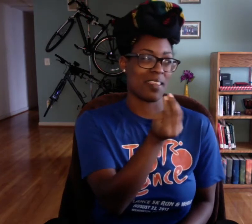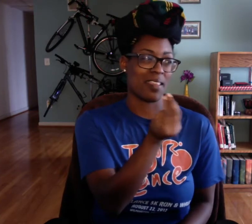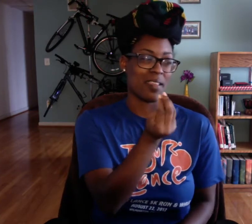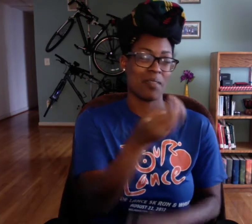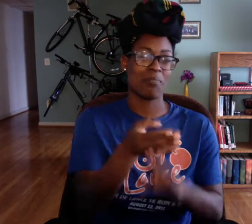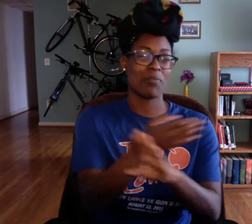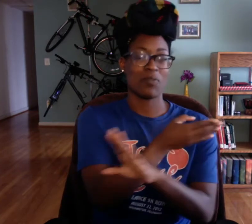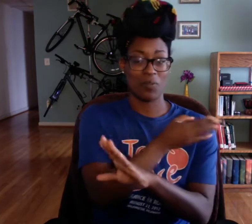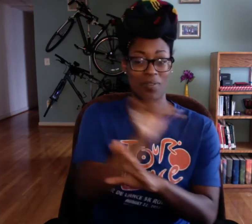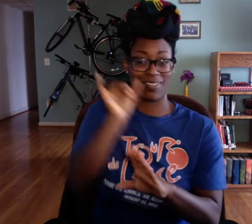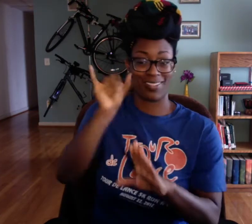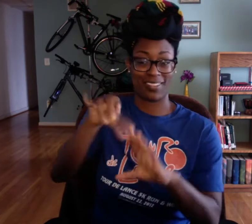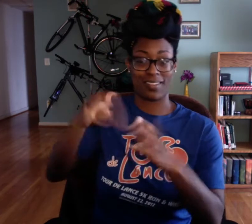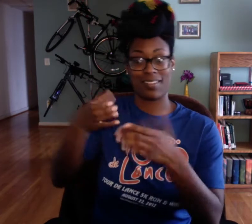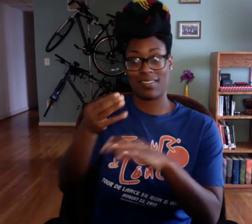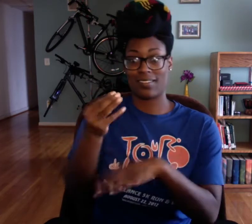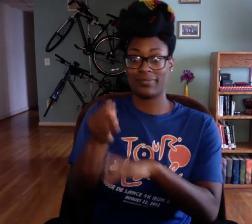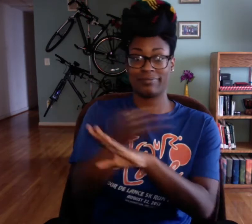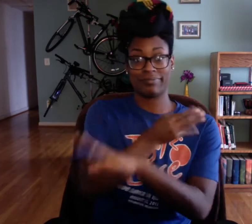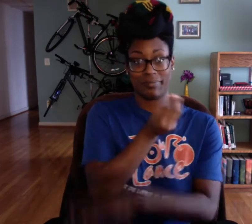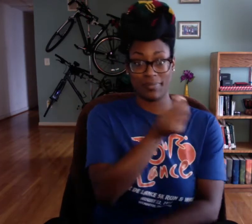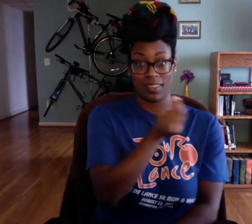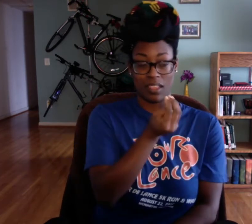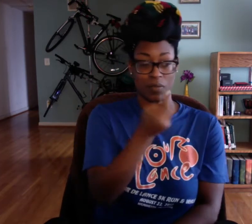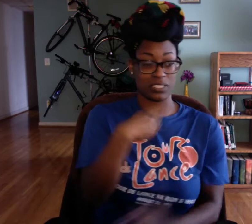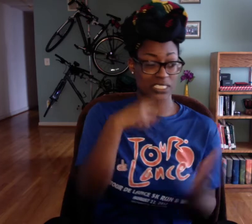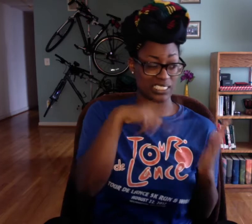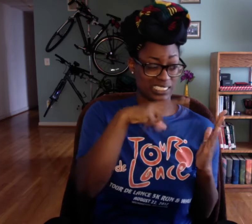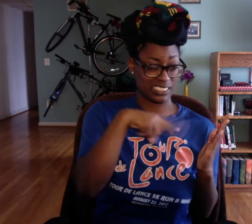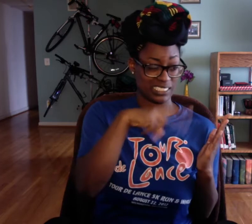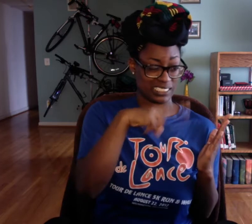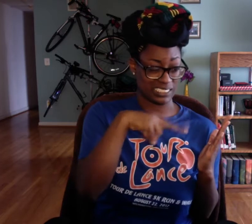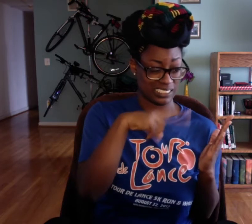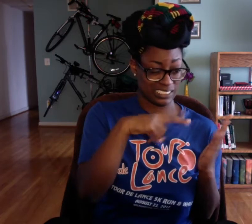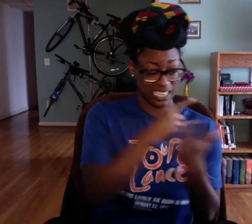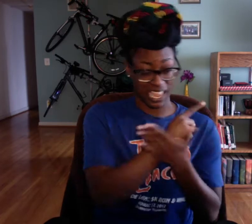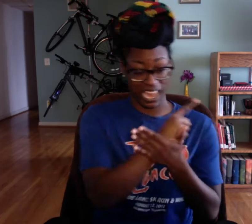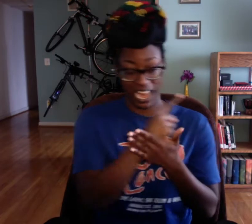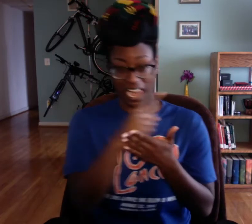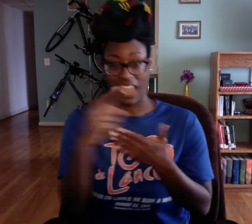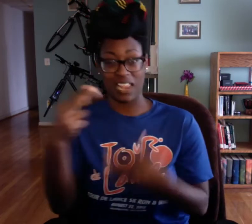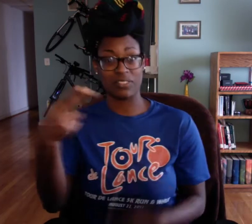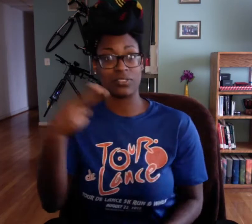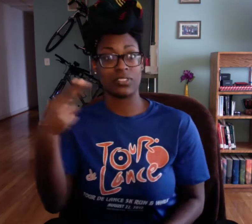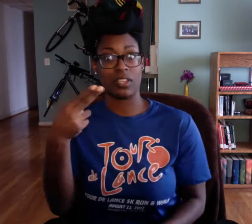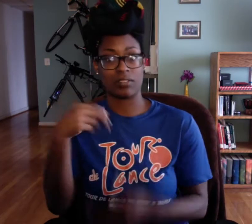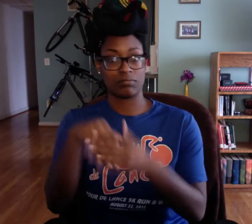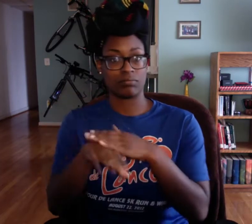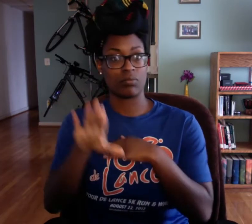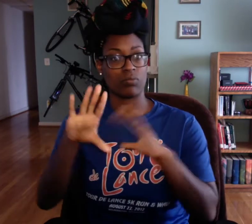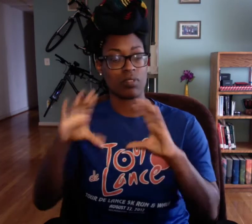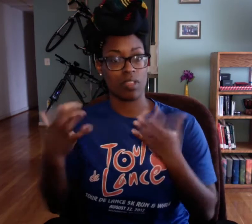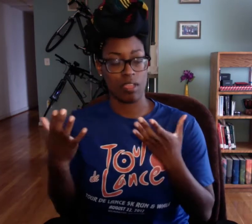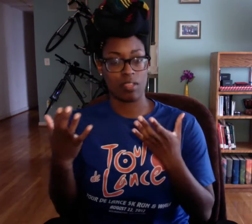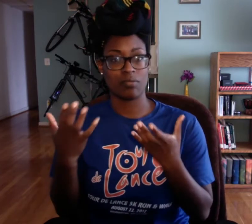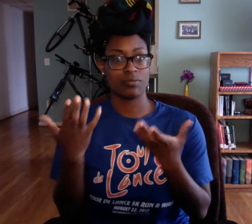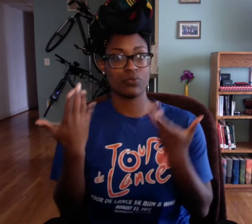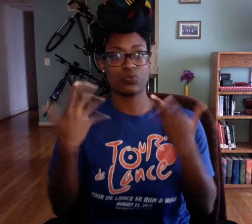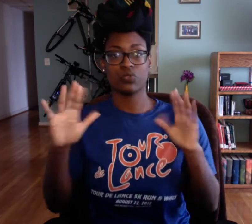And then Monday, so the Monday before that class I read everything and I was ready for Thursday.